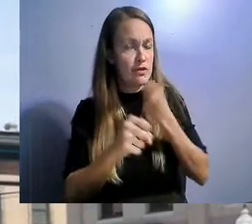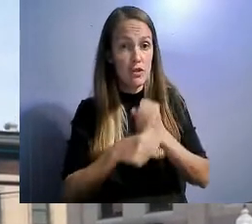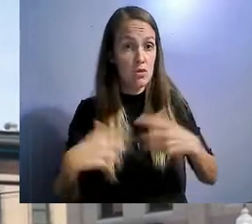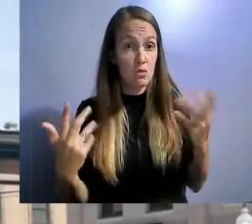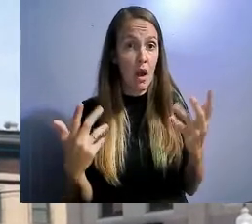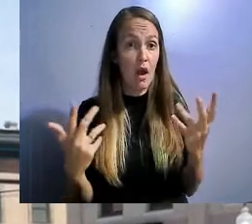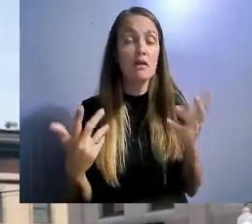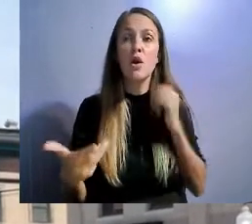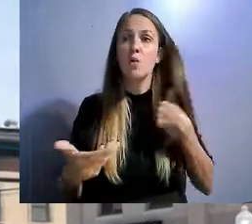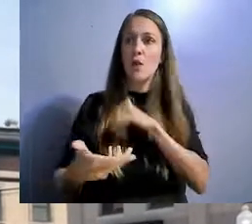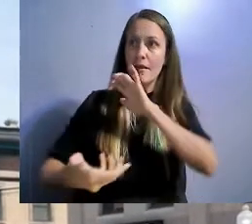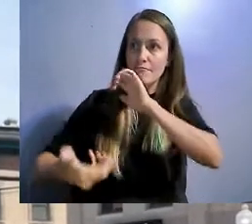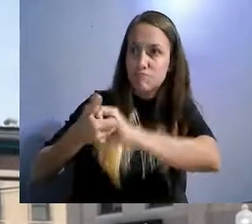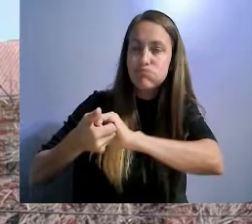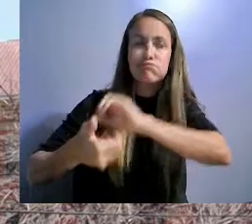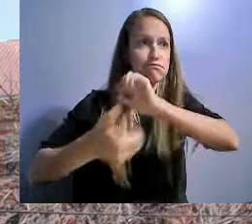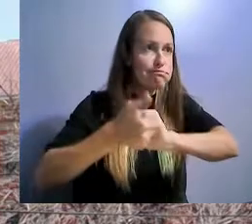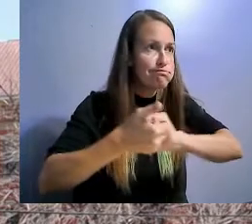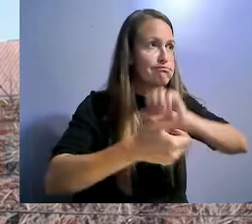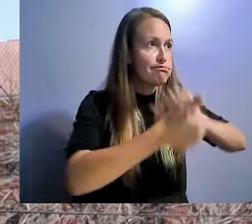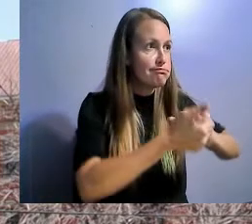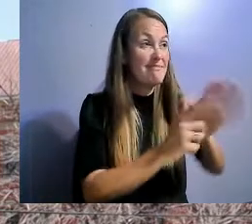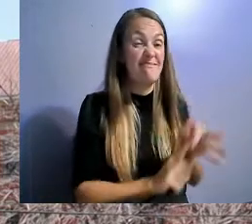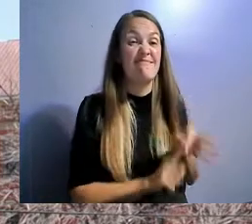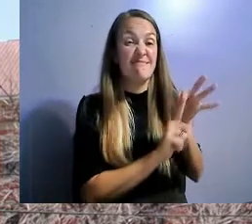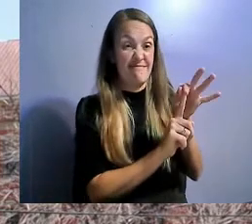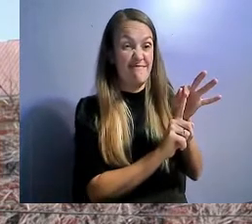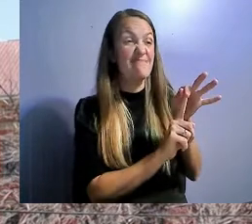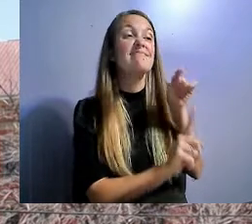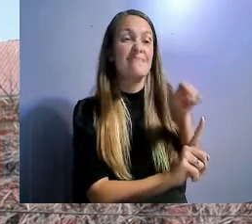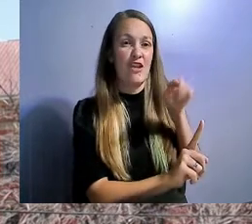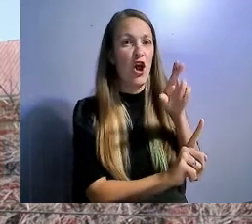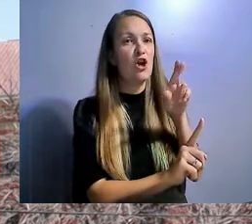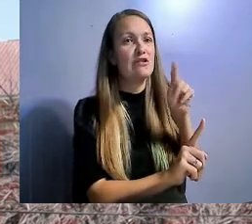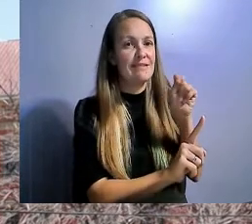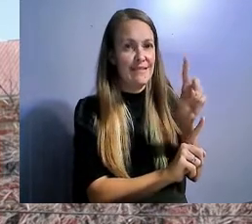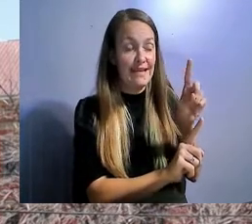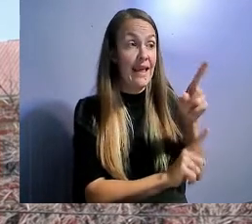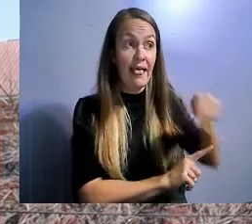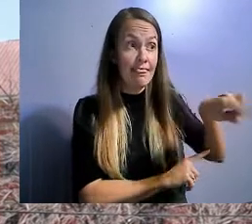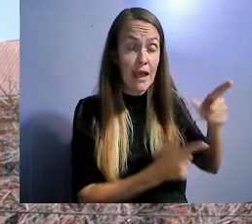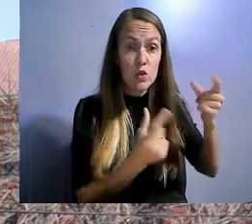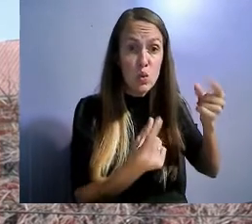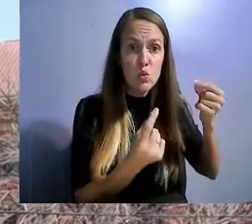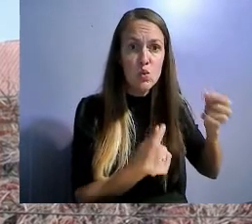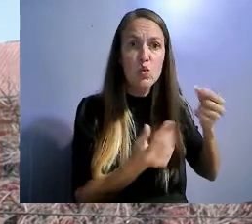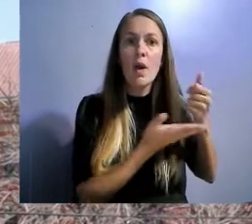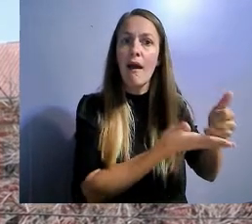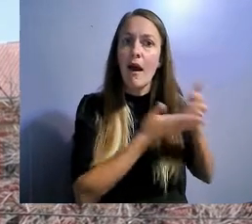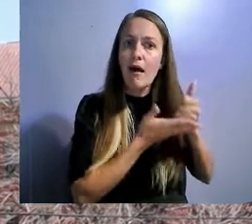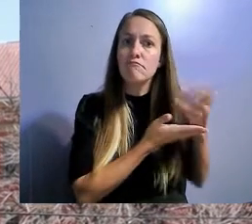During the time of Covid, they helped deliver groceries to our people. They did not have to go out.